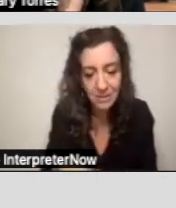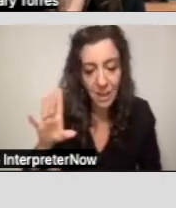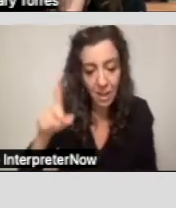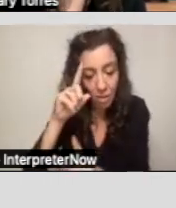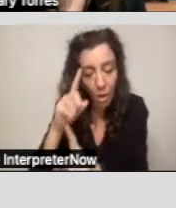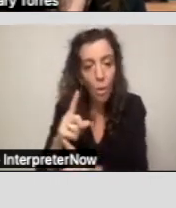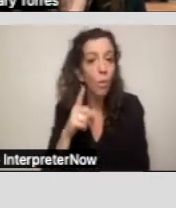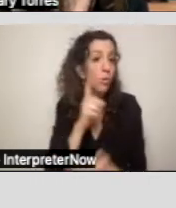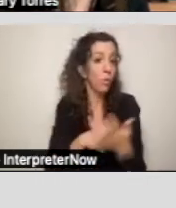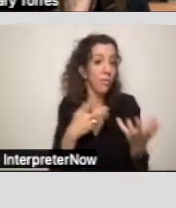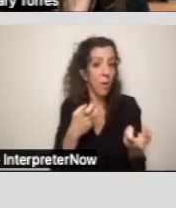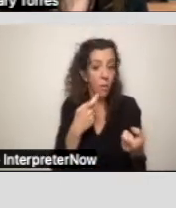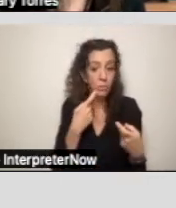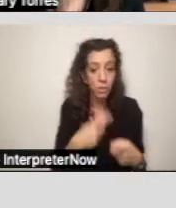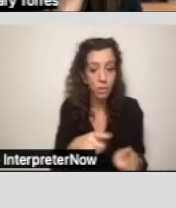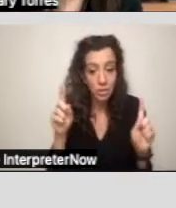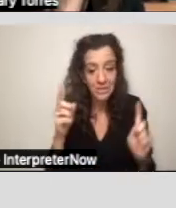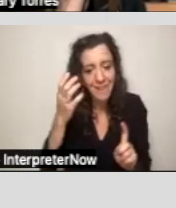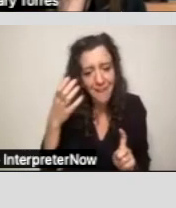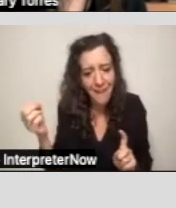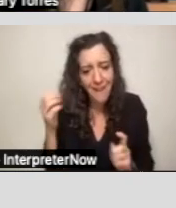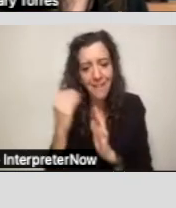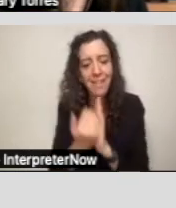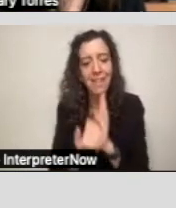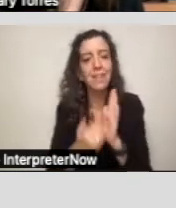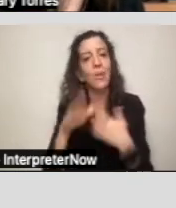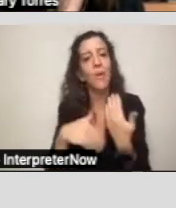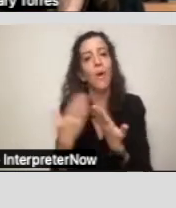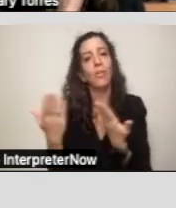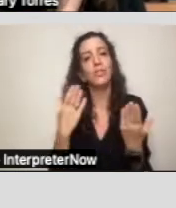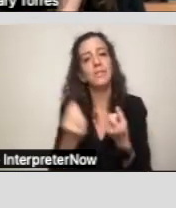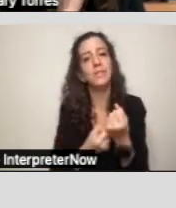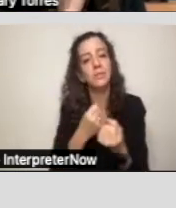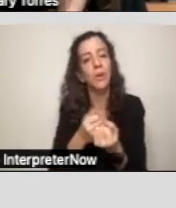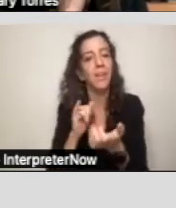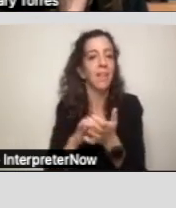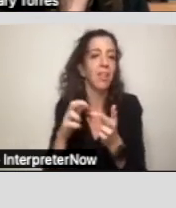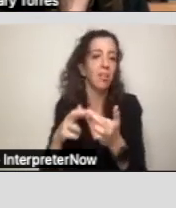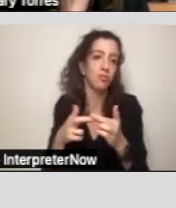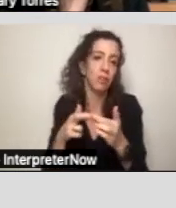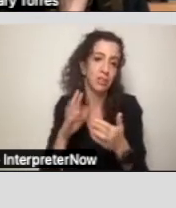achieve and what the services and supports that the regional center would and should